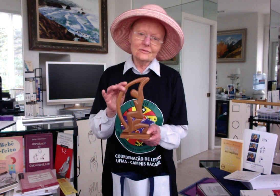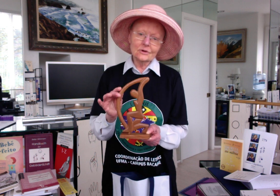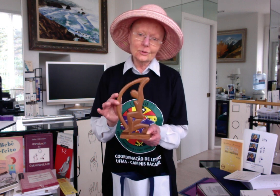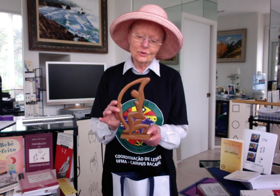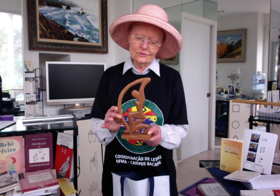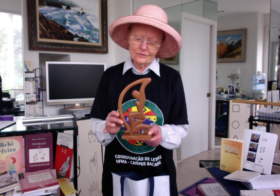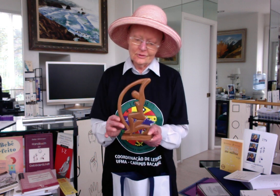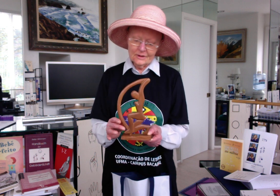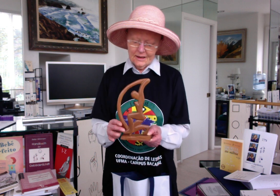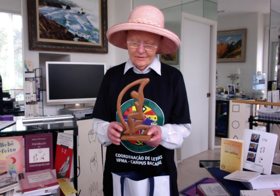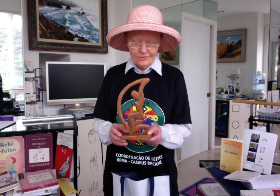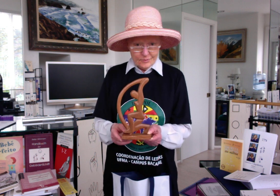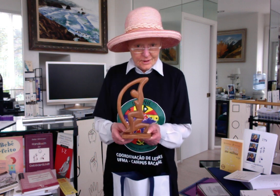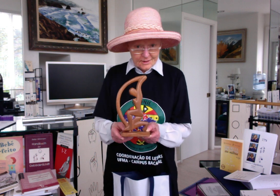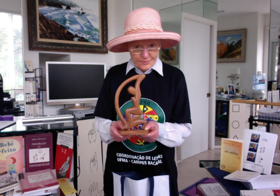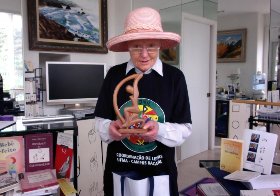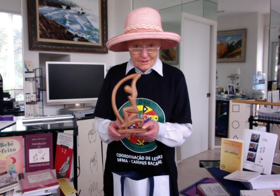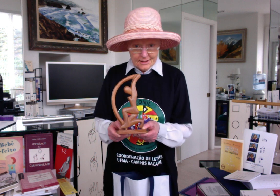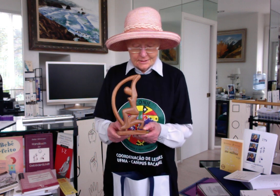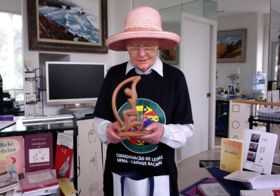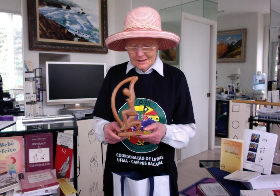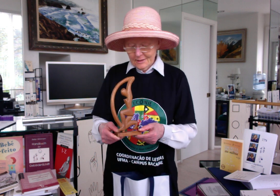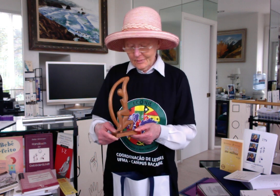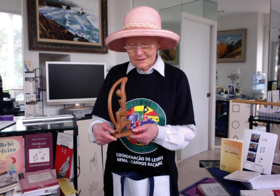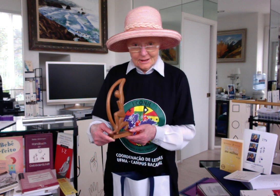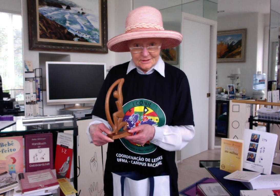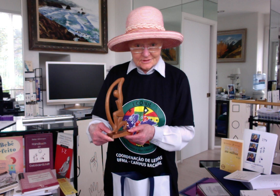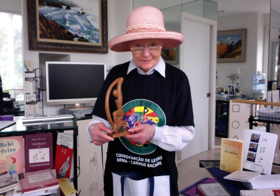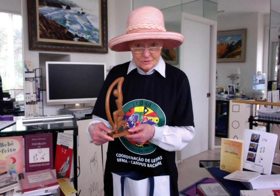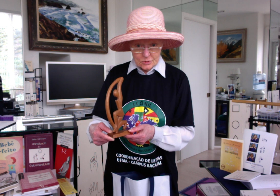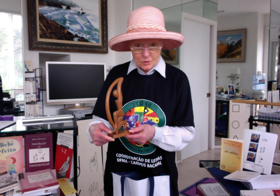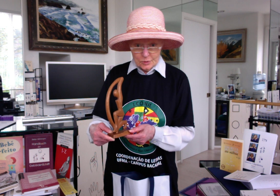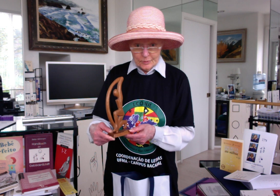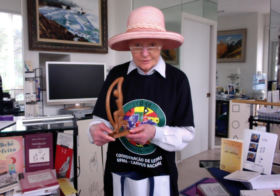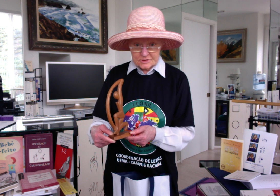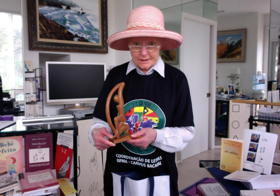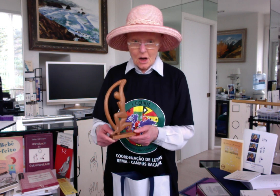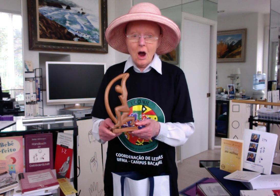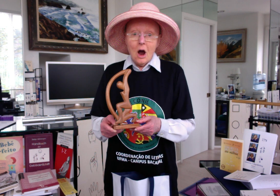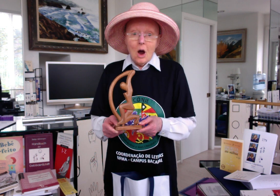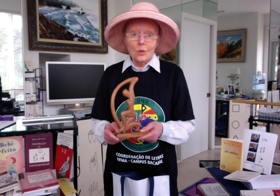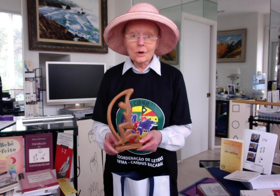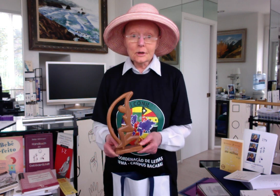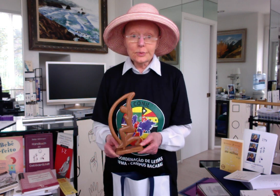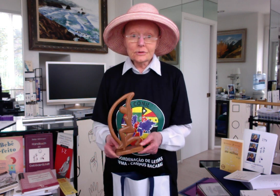very beautiful from Bacabal. My 97 year old mother said "Ah! We're going to put